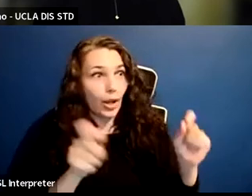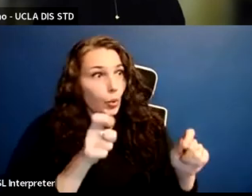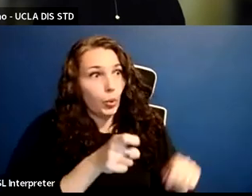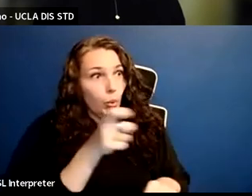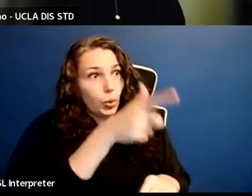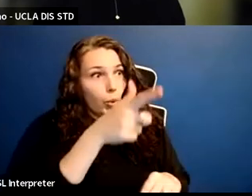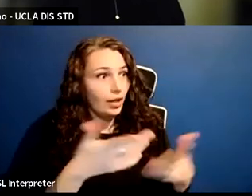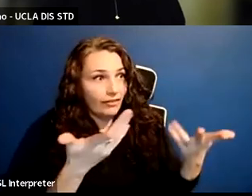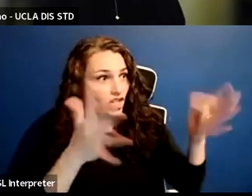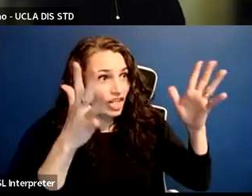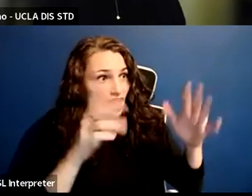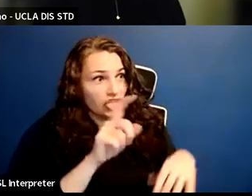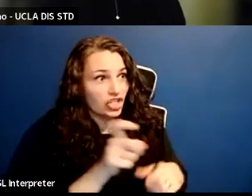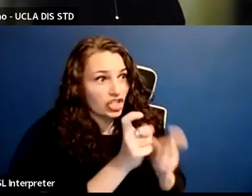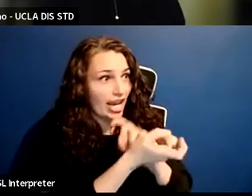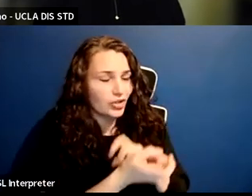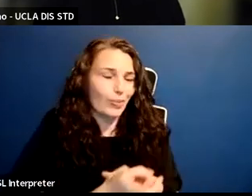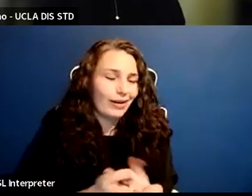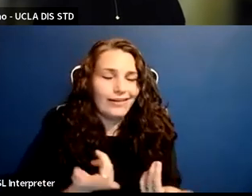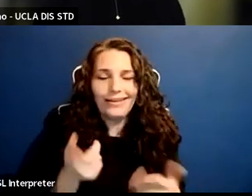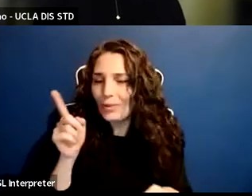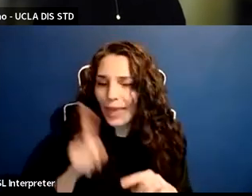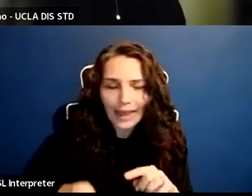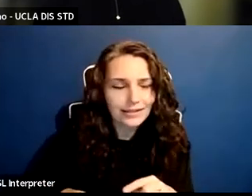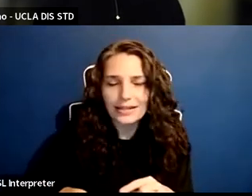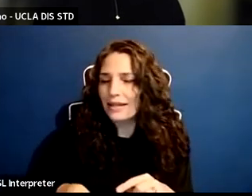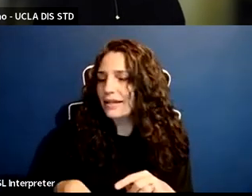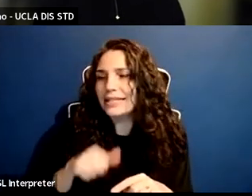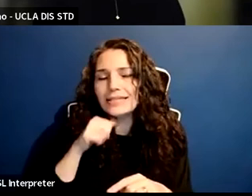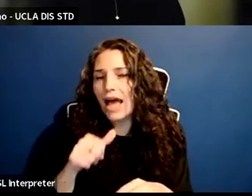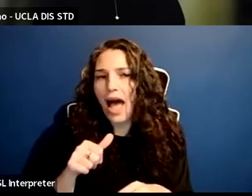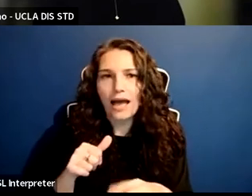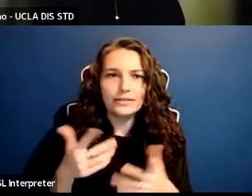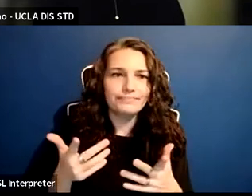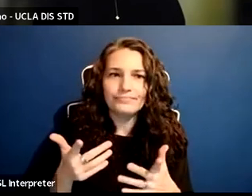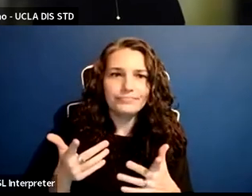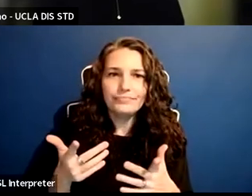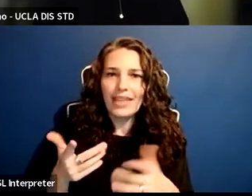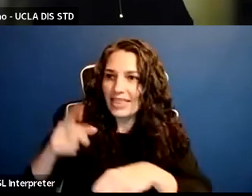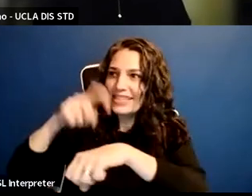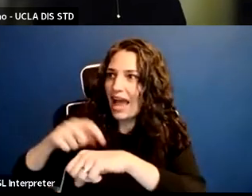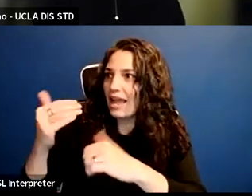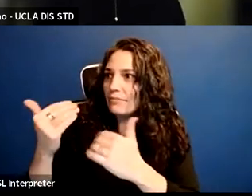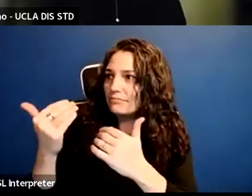in the time frame that we need it. If we think about accountability in the long-run,